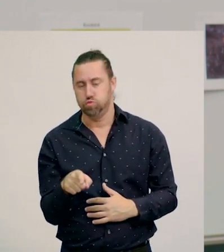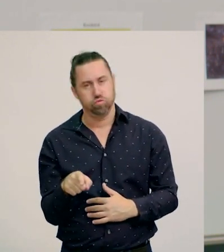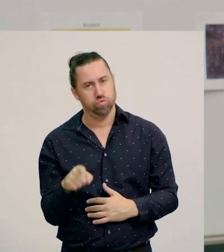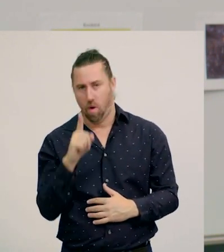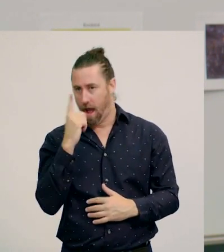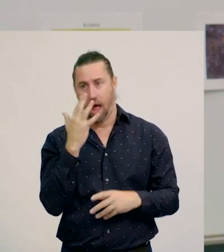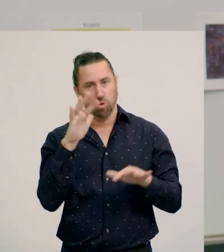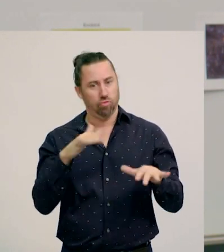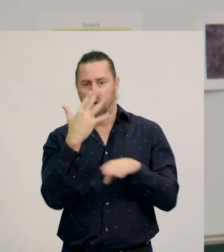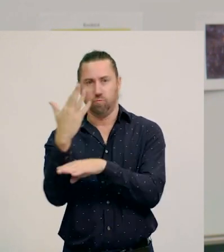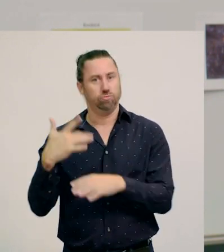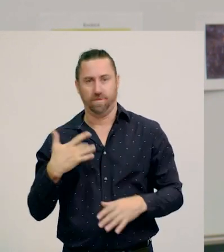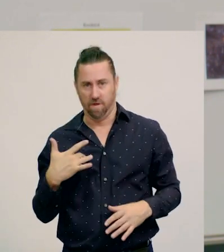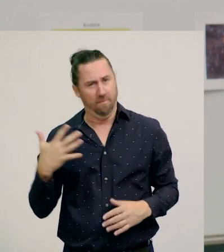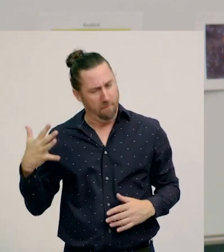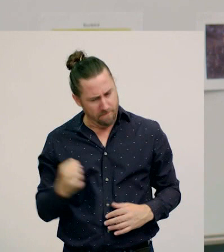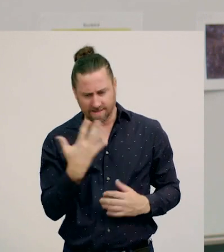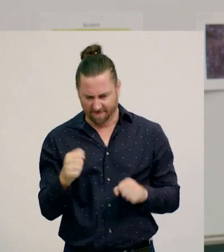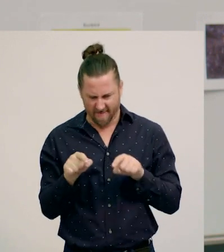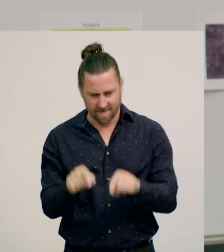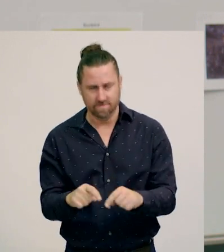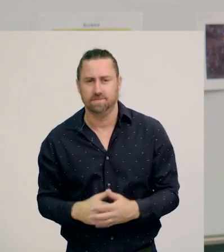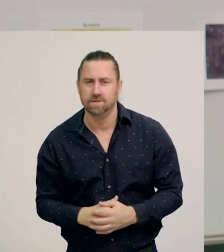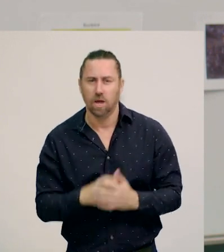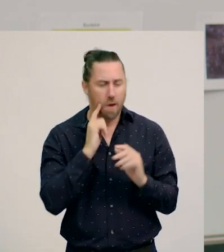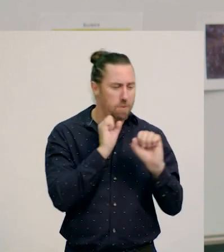So, by organising these living things based on their roles,